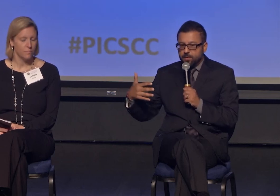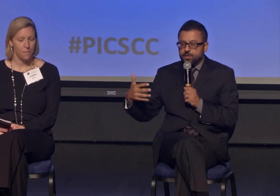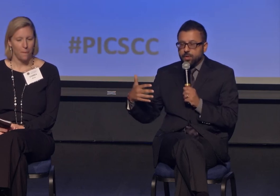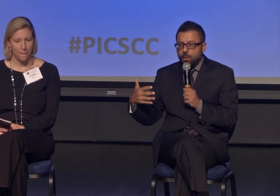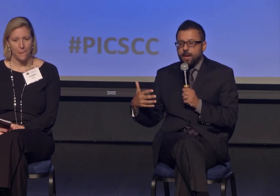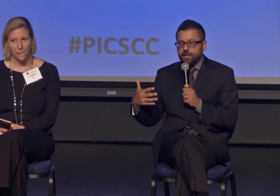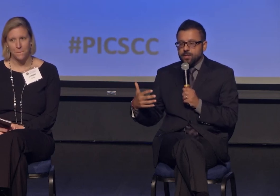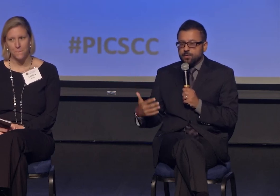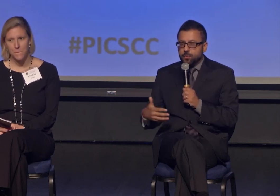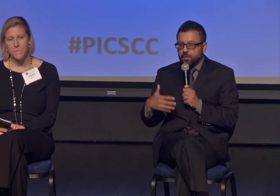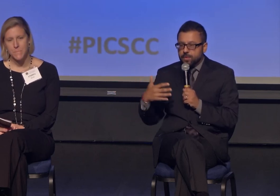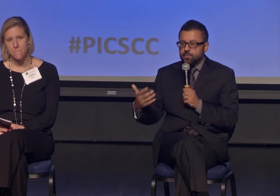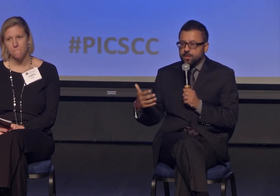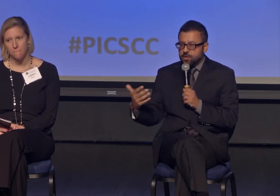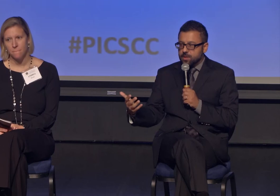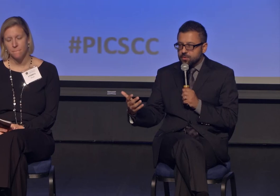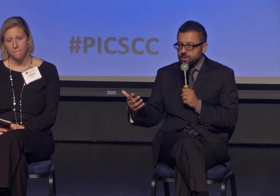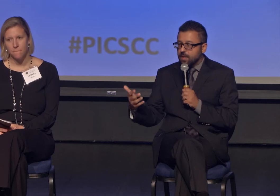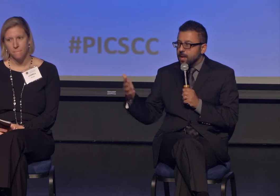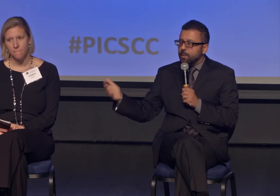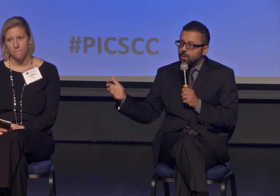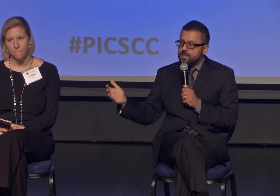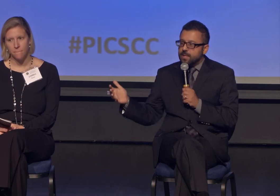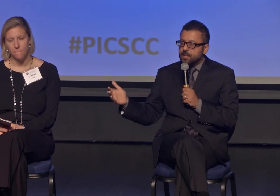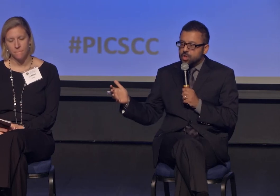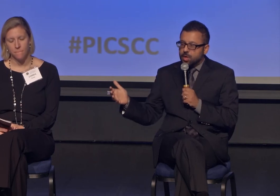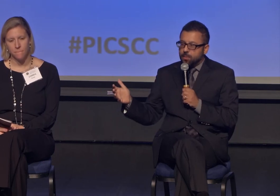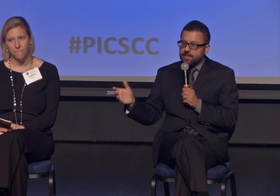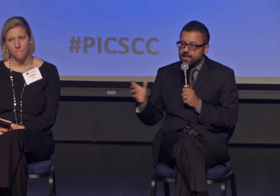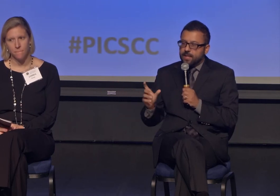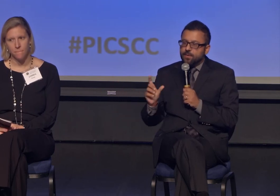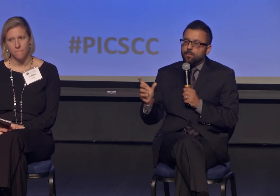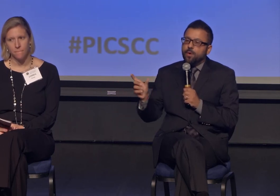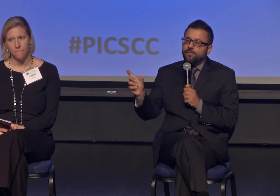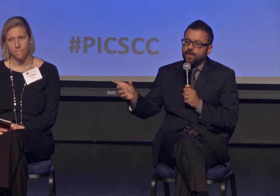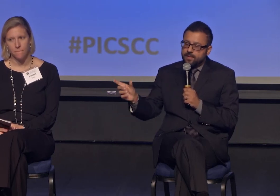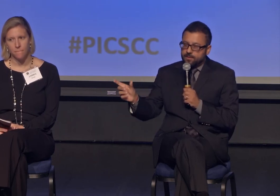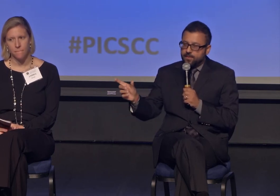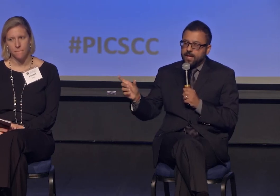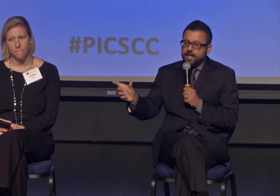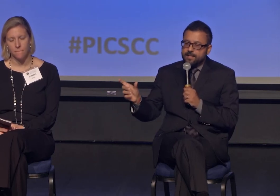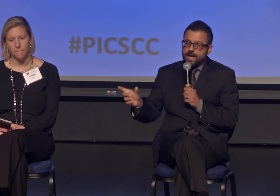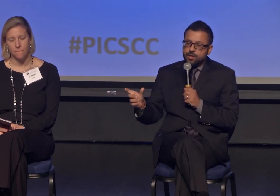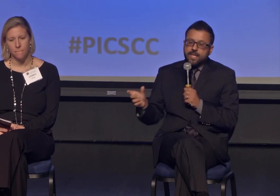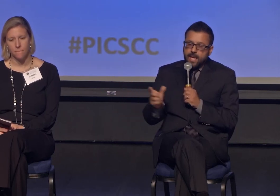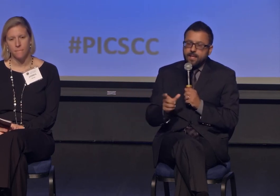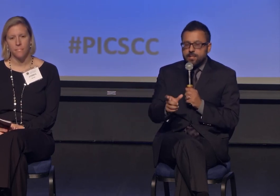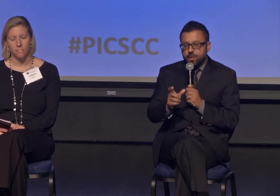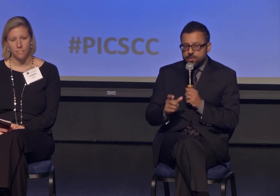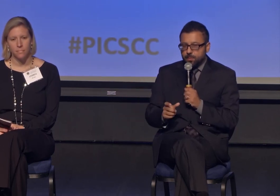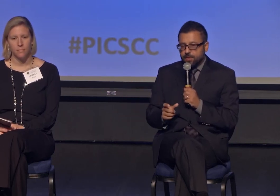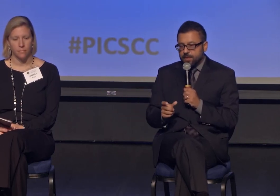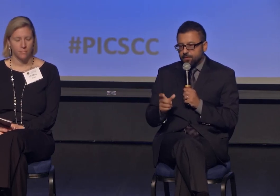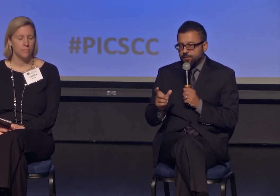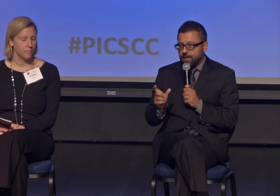to know about each other. To increase religious literacy. What studies show is actually getting to know someone